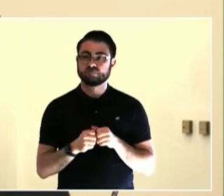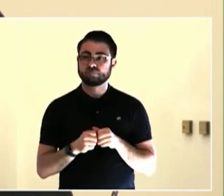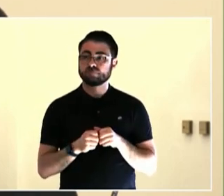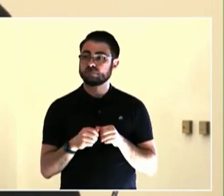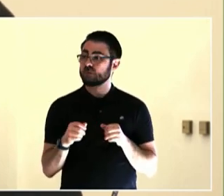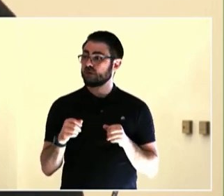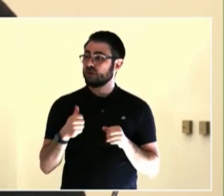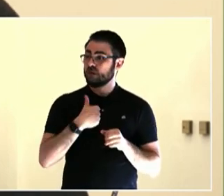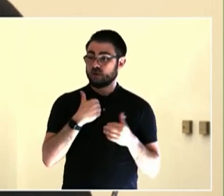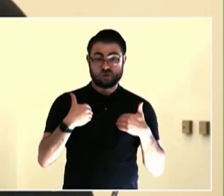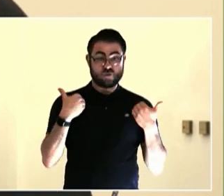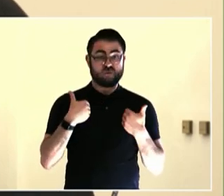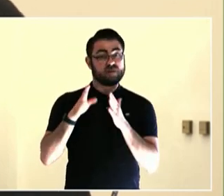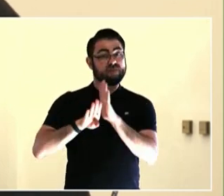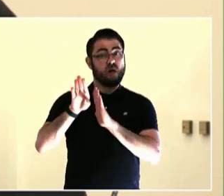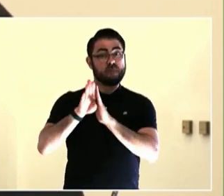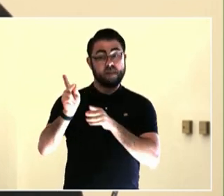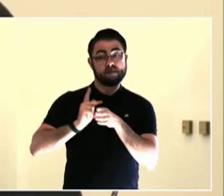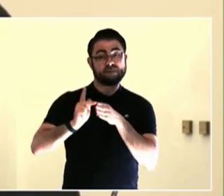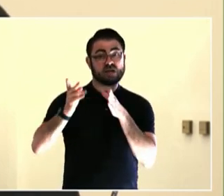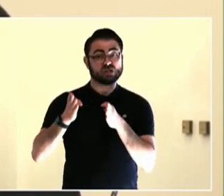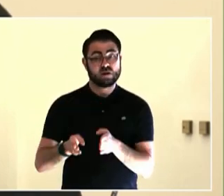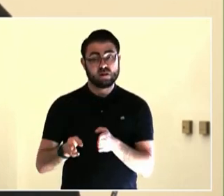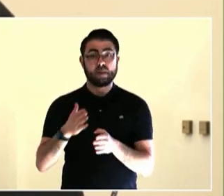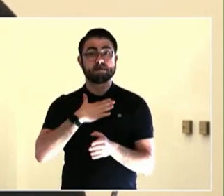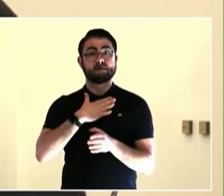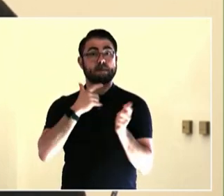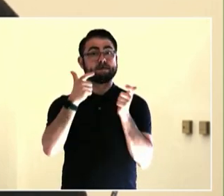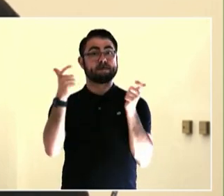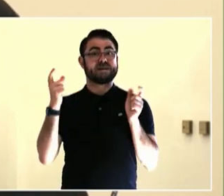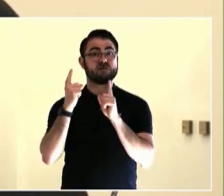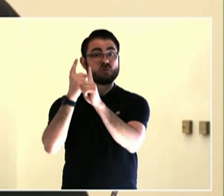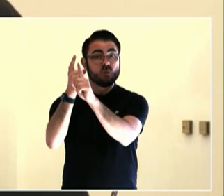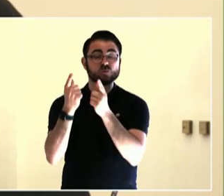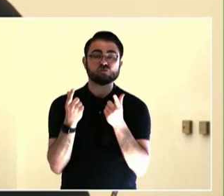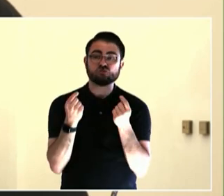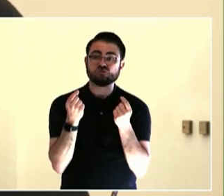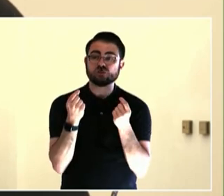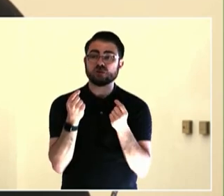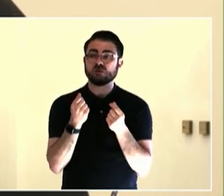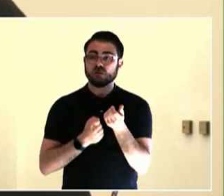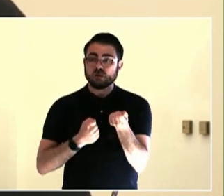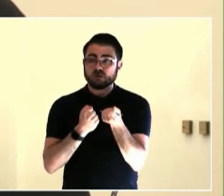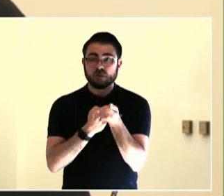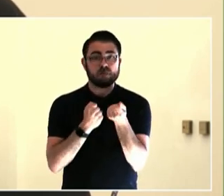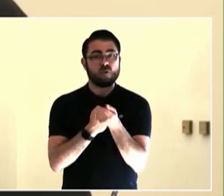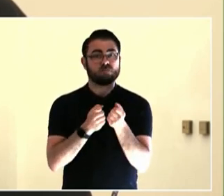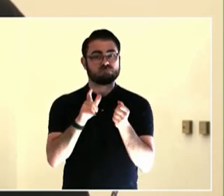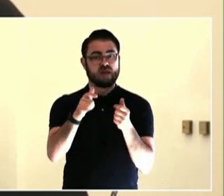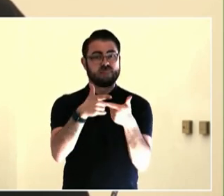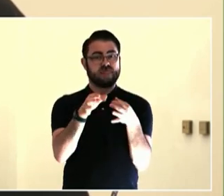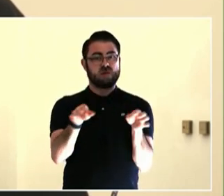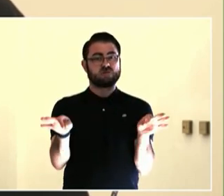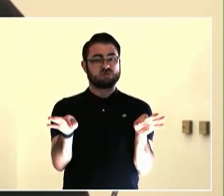experience, of setting up villages in Syria and Afghanistan. So just bringing the citizens to